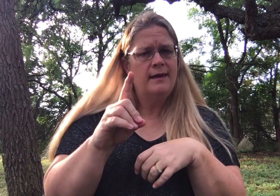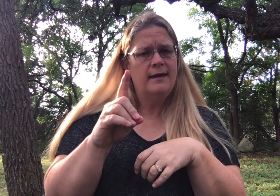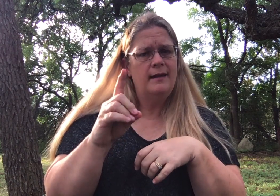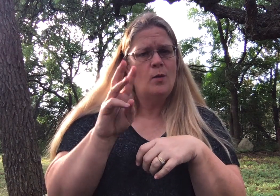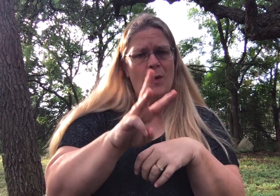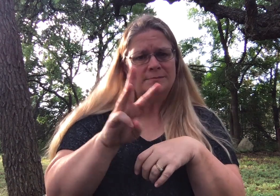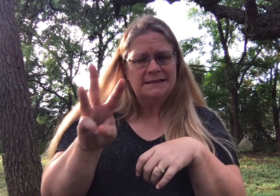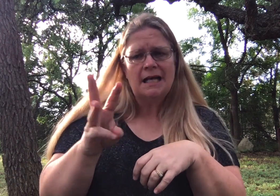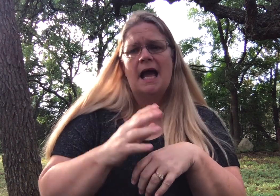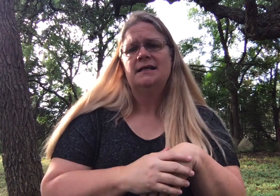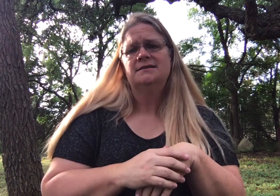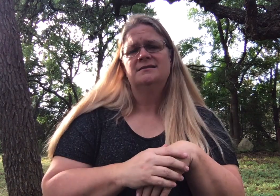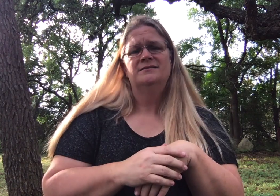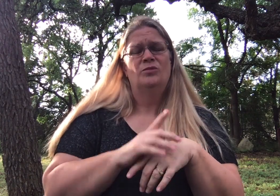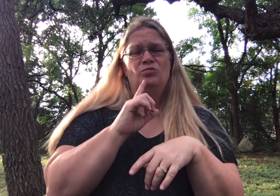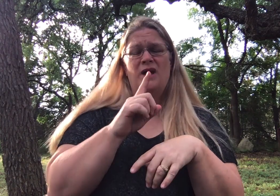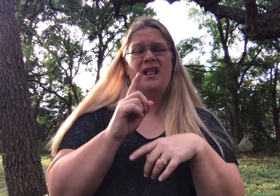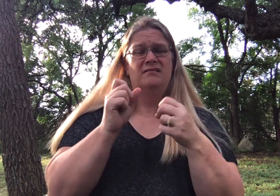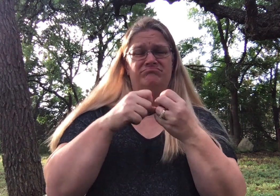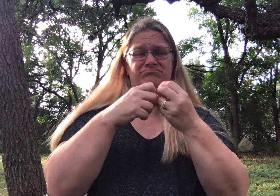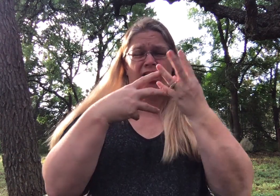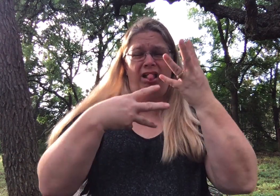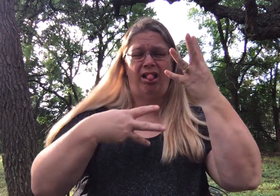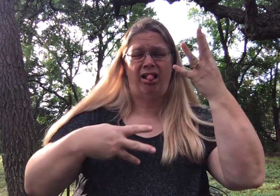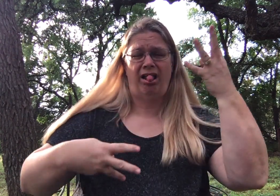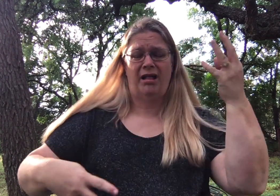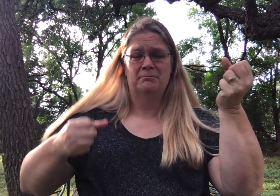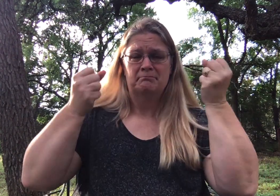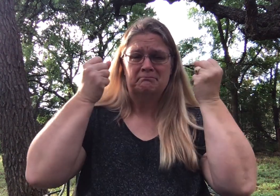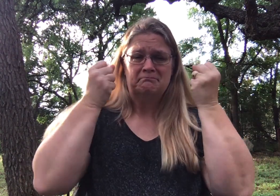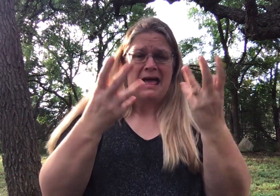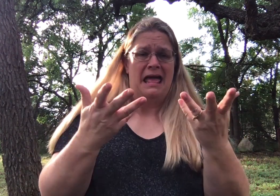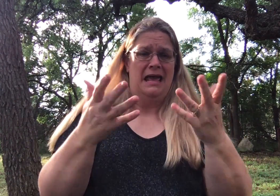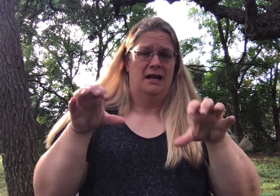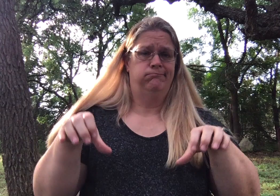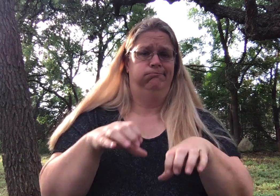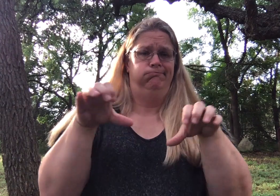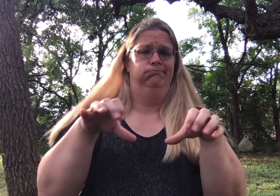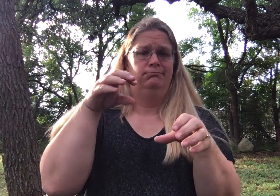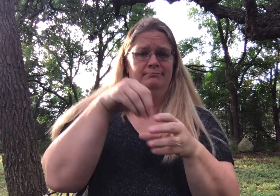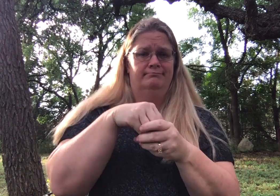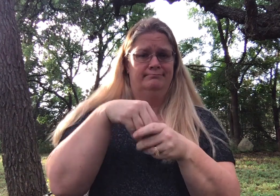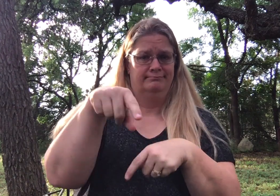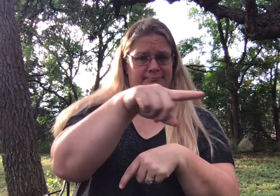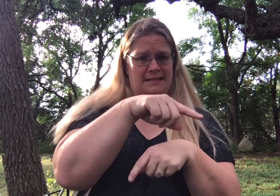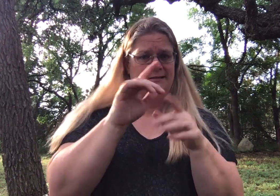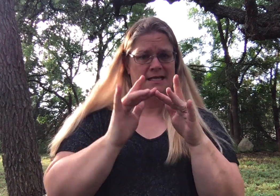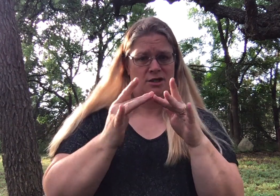family oriented websites, and many others. There are quite a few activities available out there.